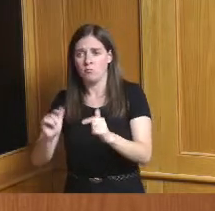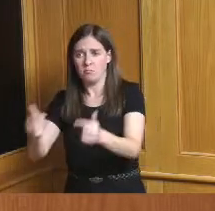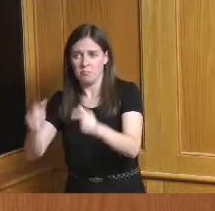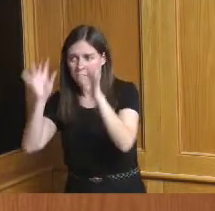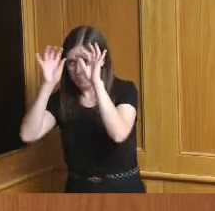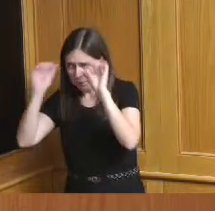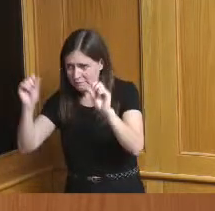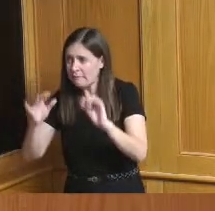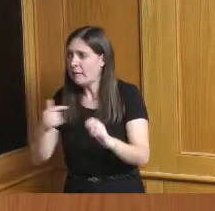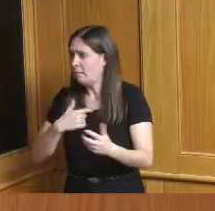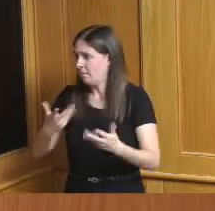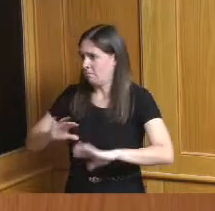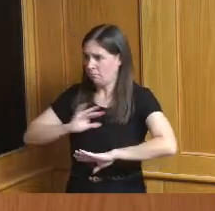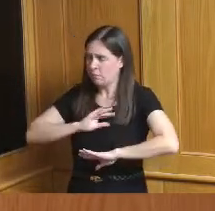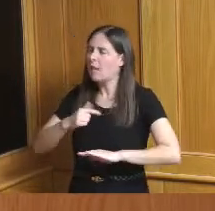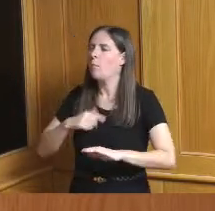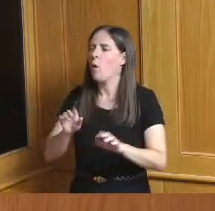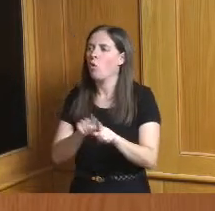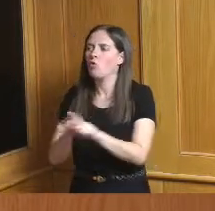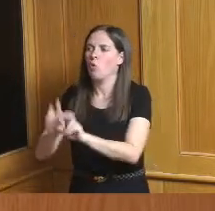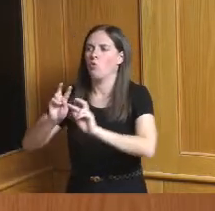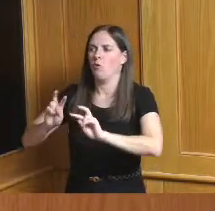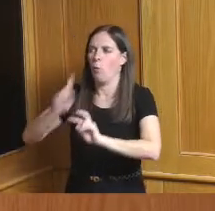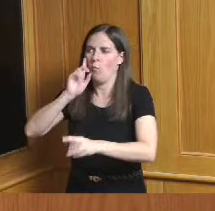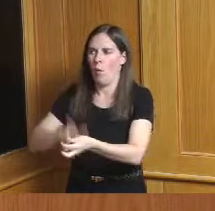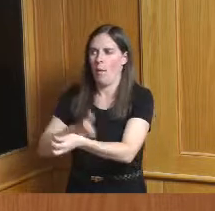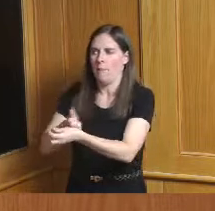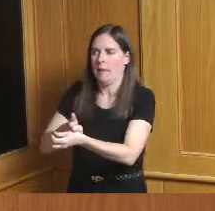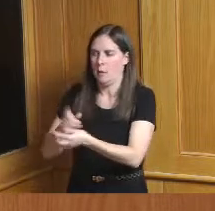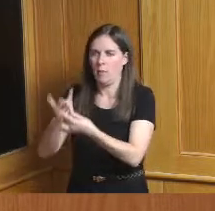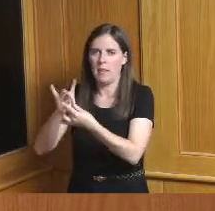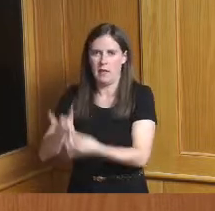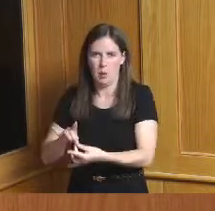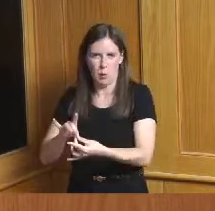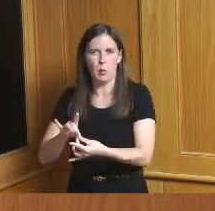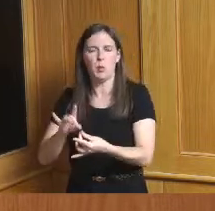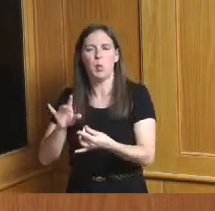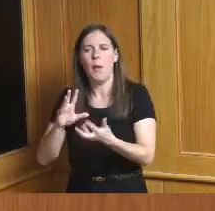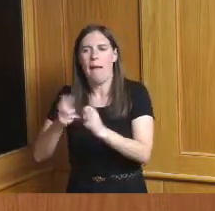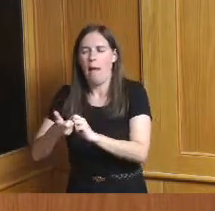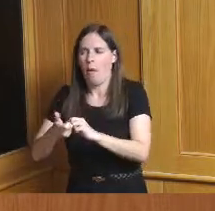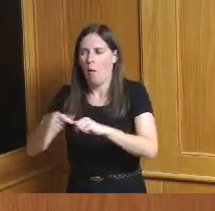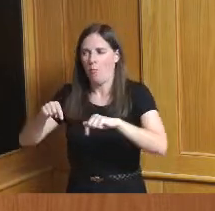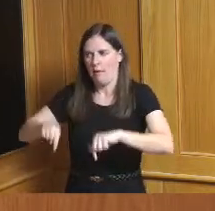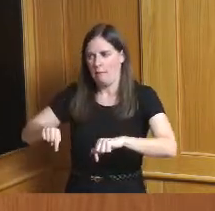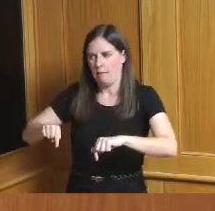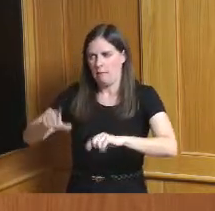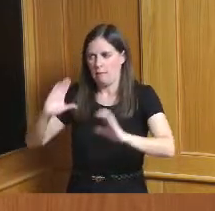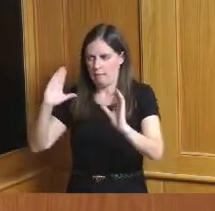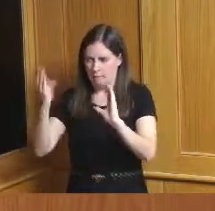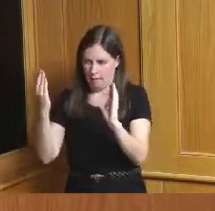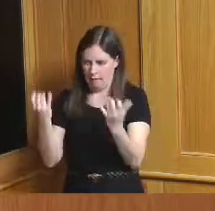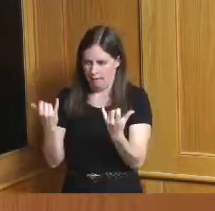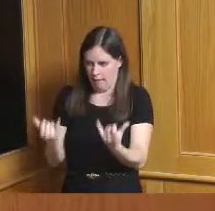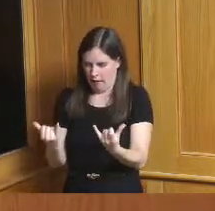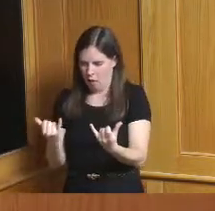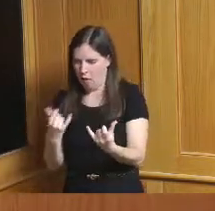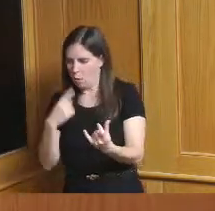forward also to an update related to how this looks now through the lens of oh we just hit a